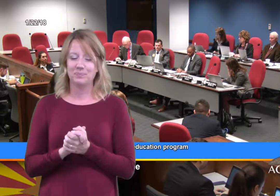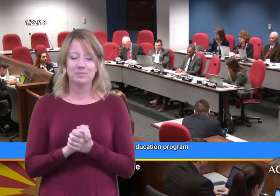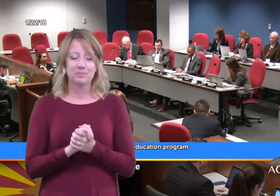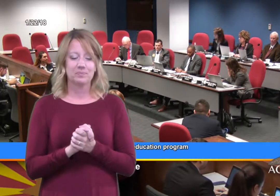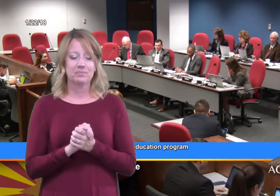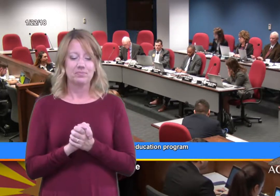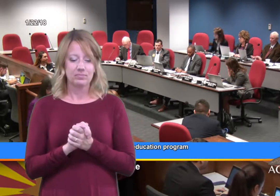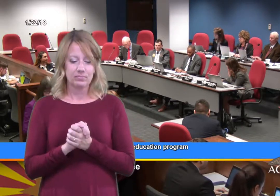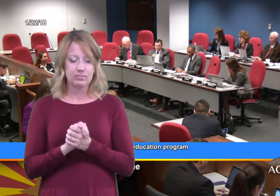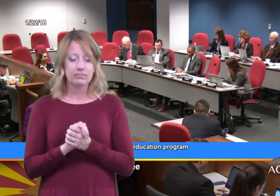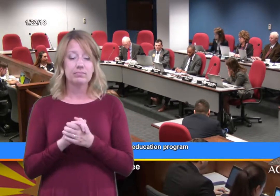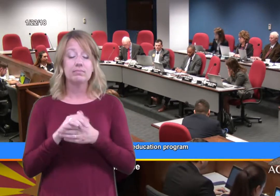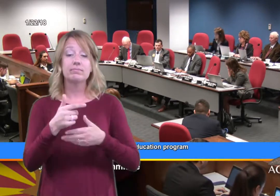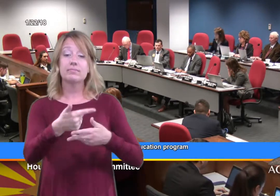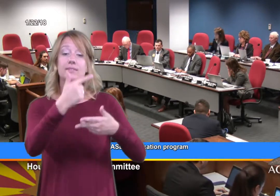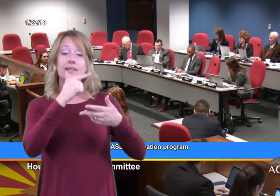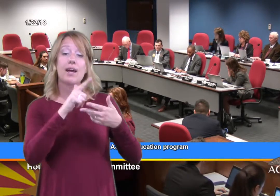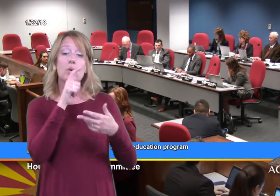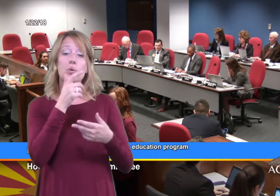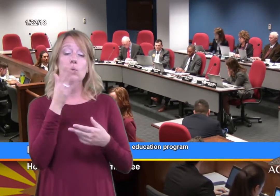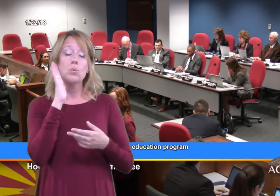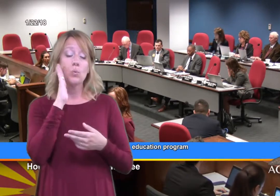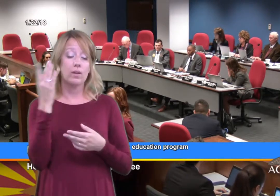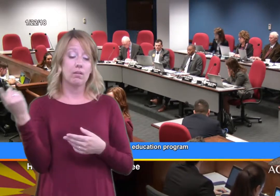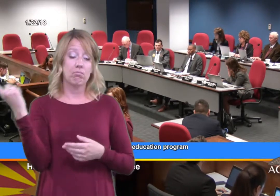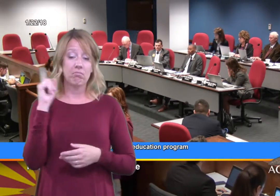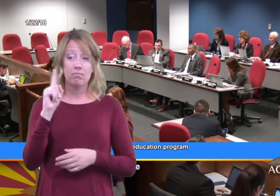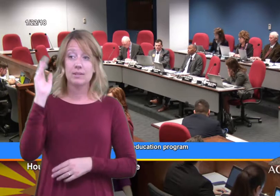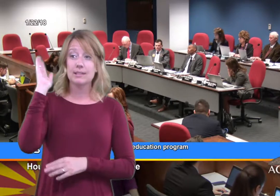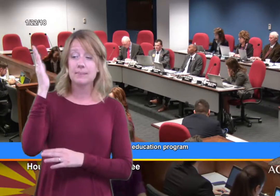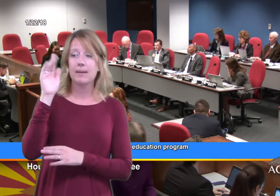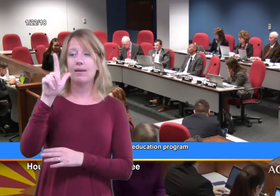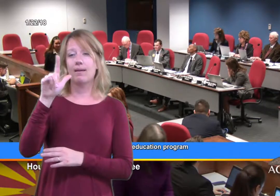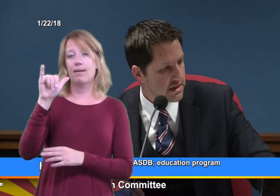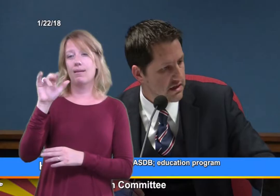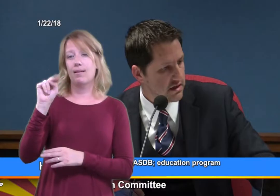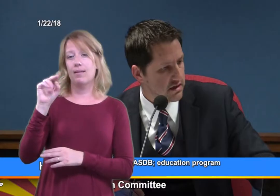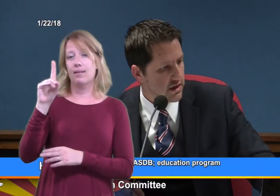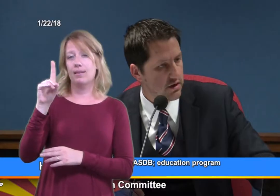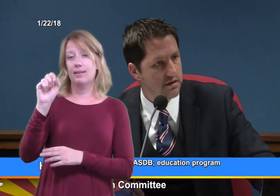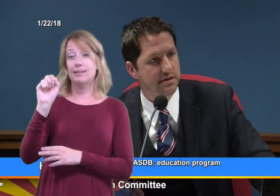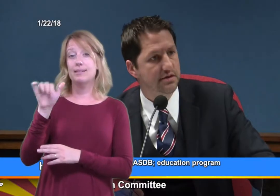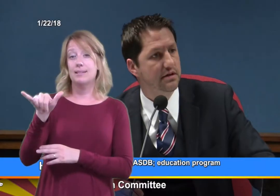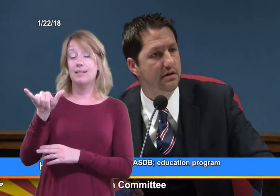(Rep. Boyer) Next up, wishing to speak for the bill, Lindsay De Hoyos-